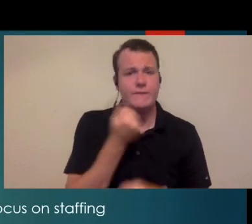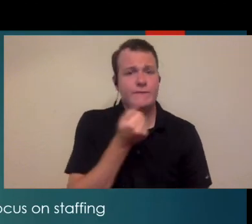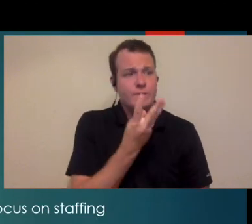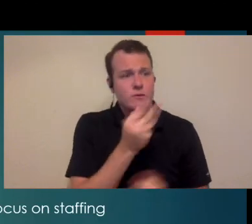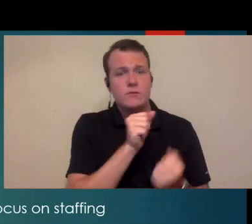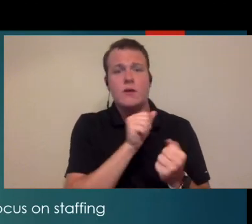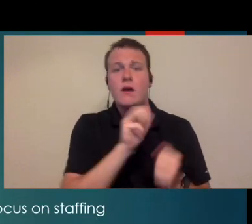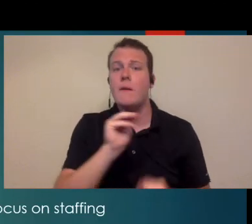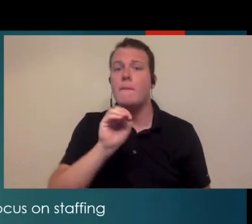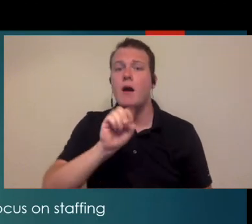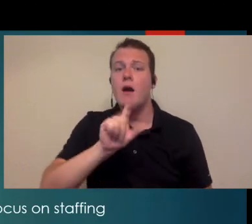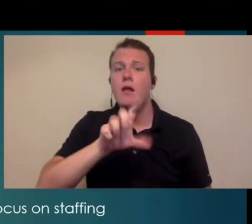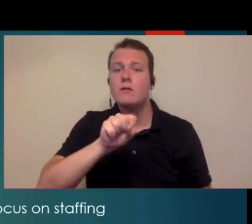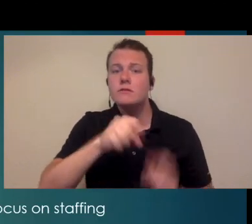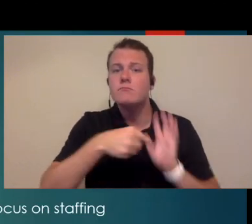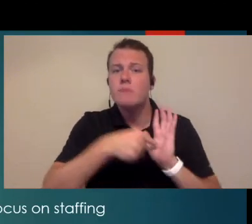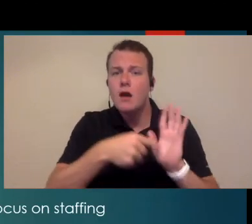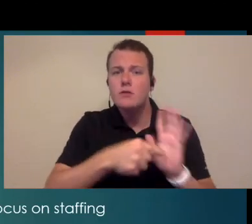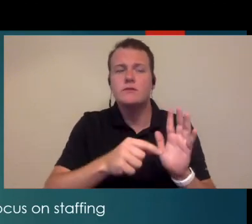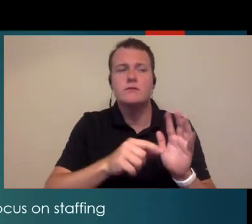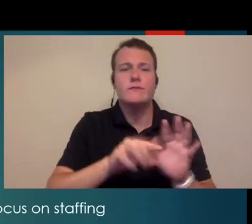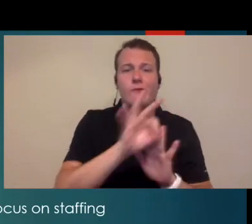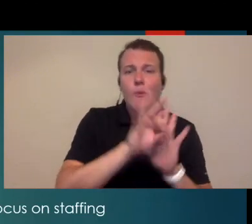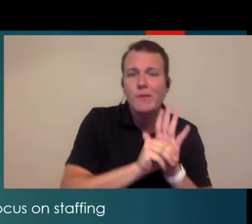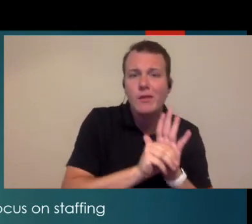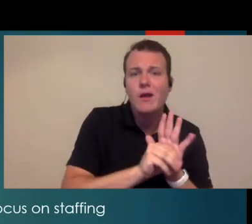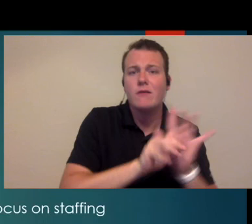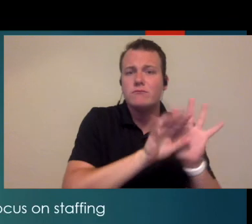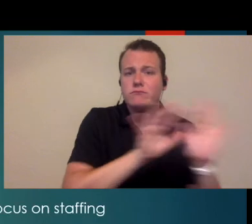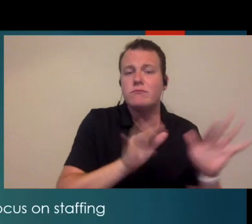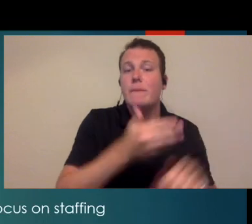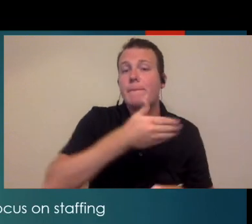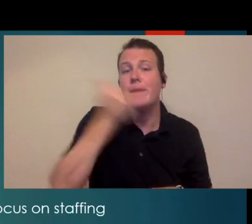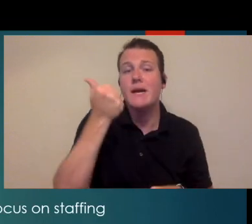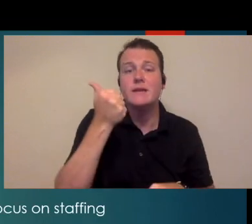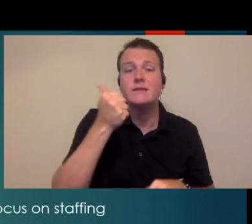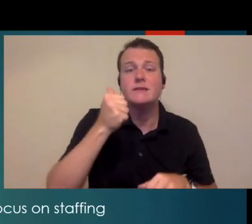actual models that have been sort of published or formulas or standards or